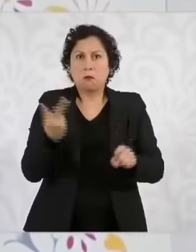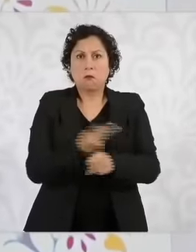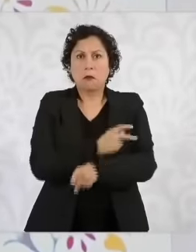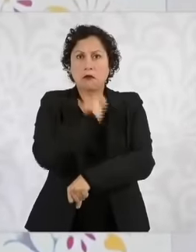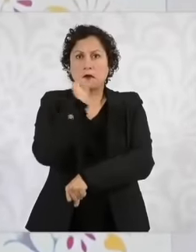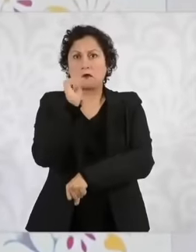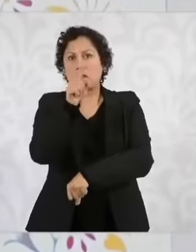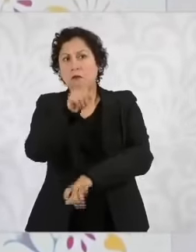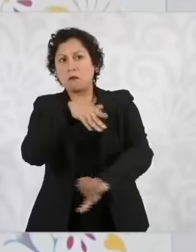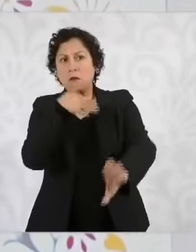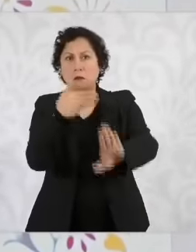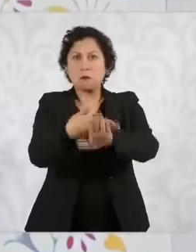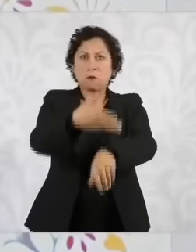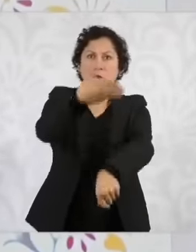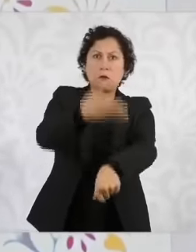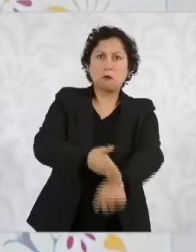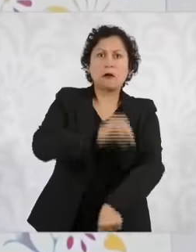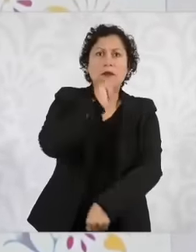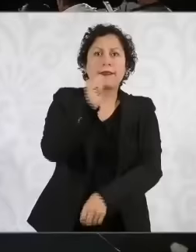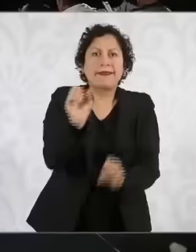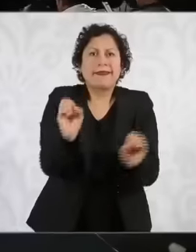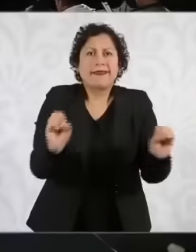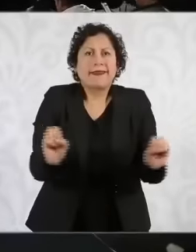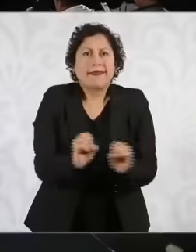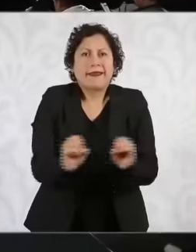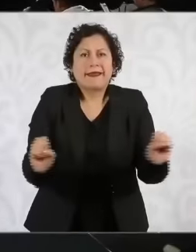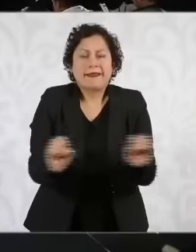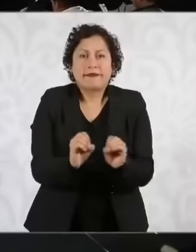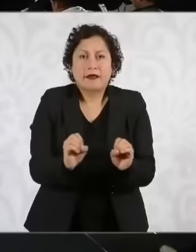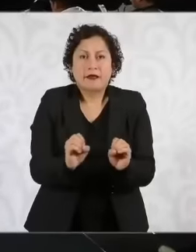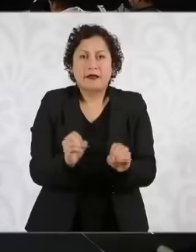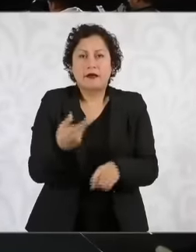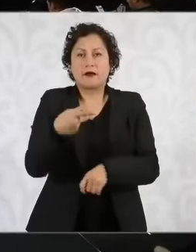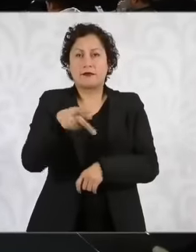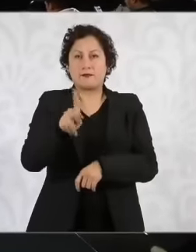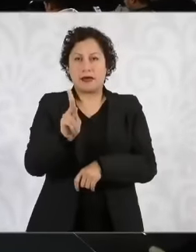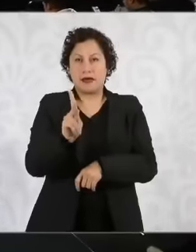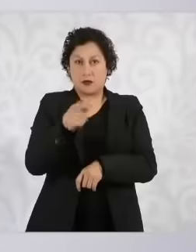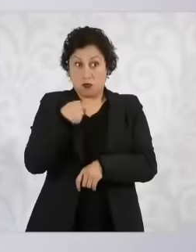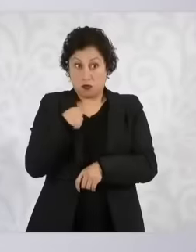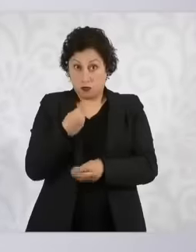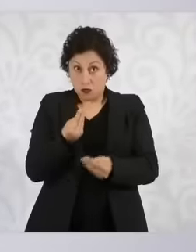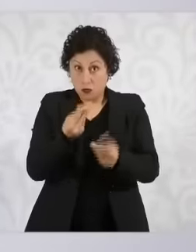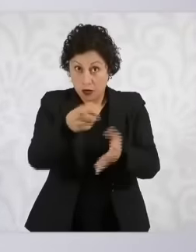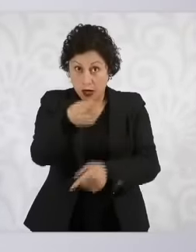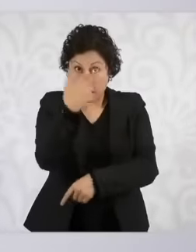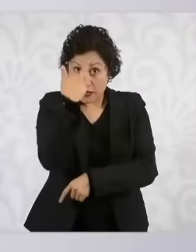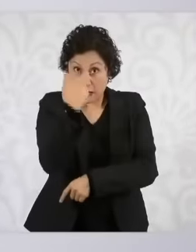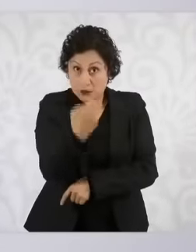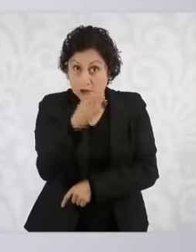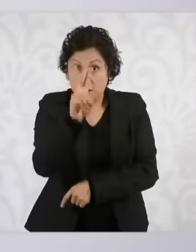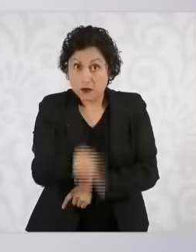repression, that does not mean that they are right, that is why there is a public debate. But